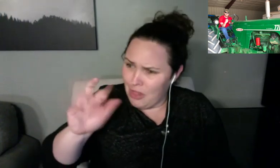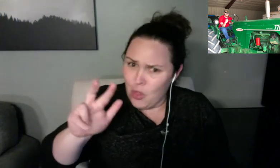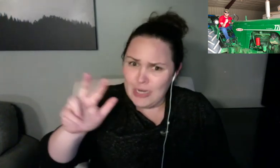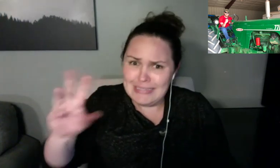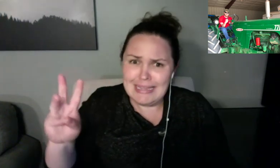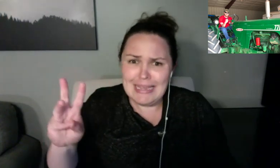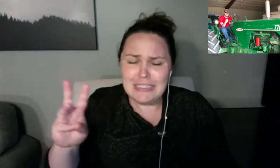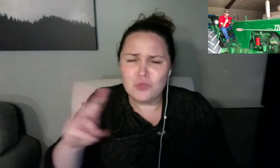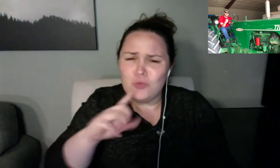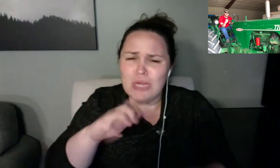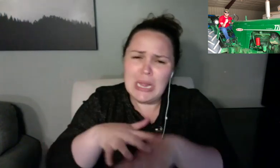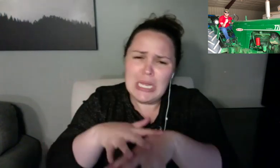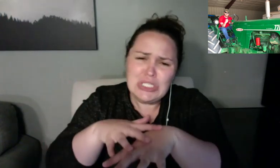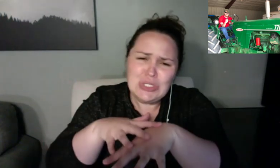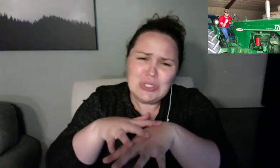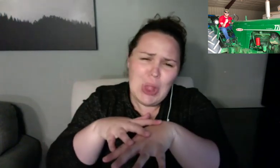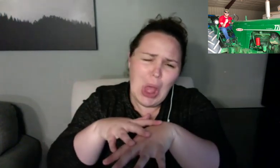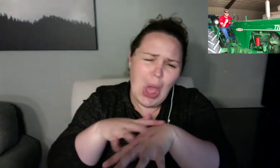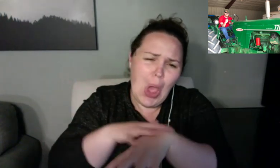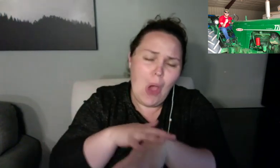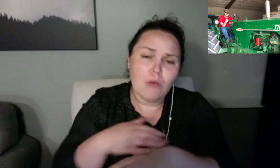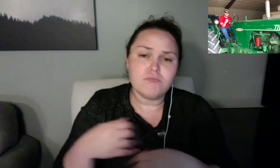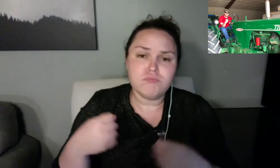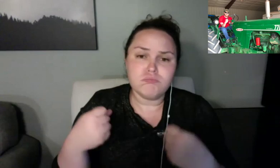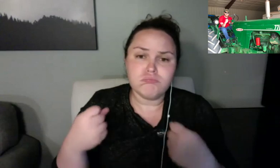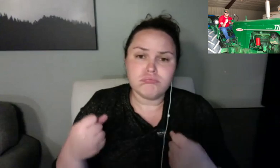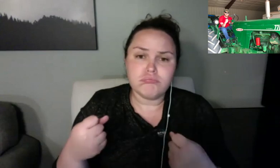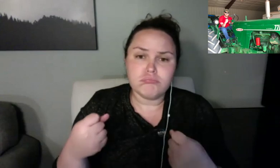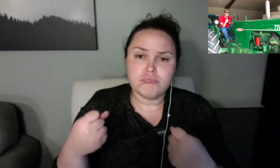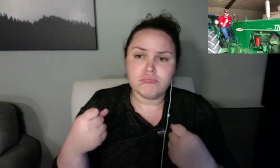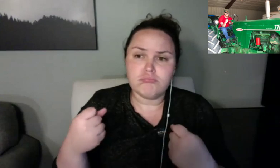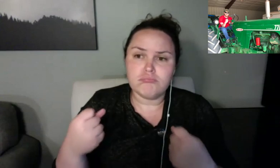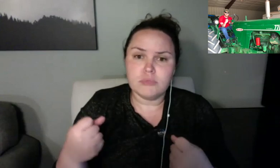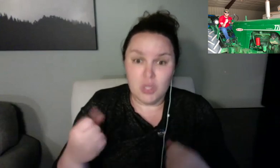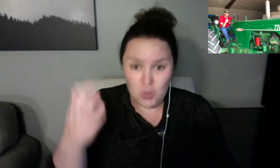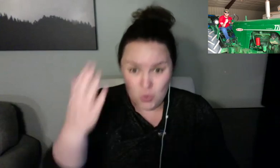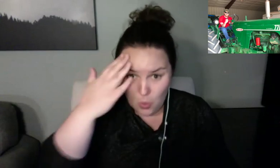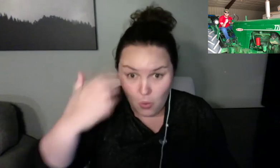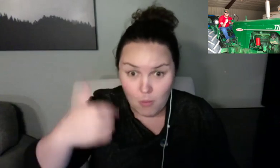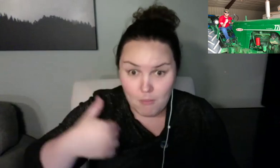Zack: I usually floss my teeth very slow. >> Tyler: Okay, cool.